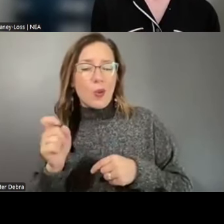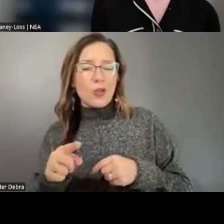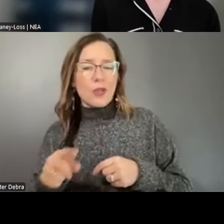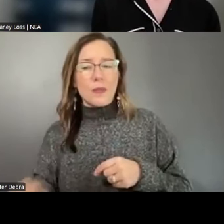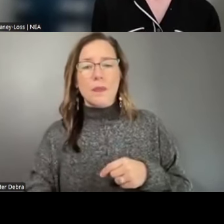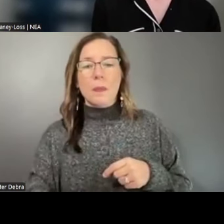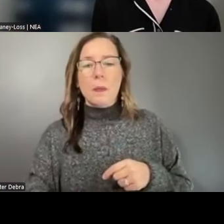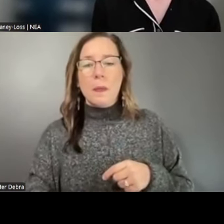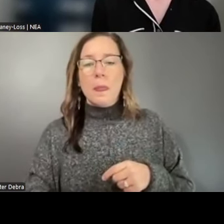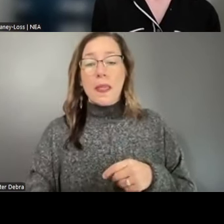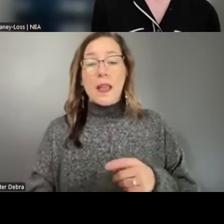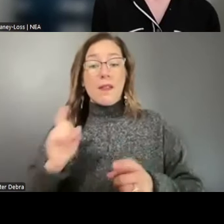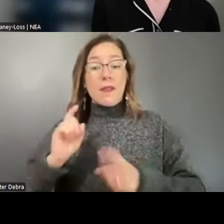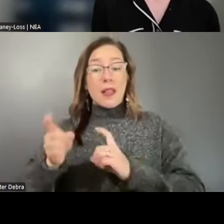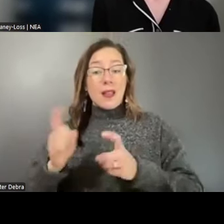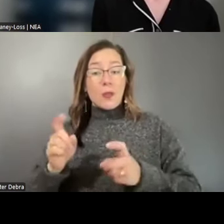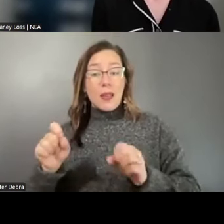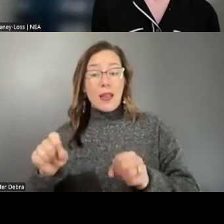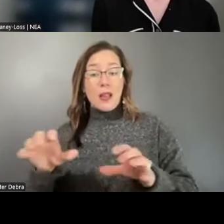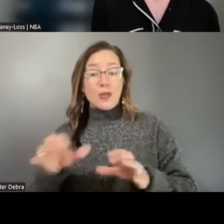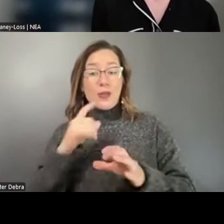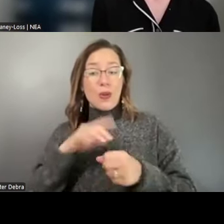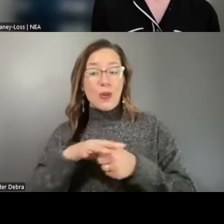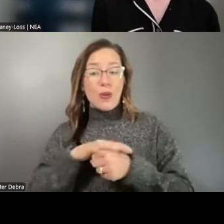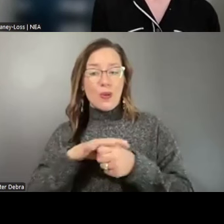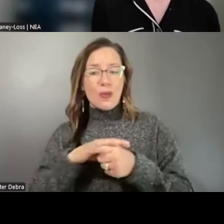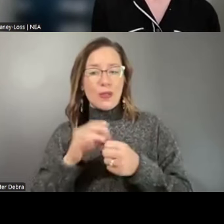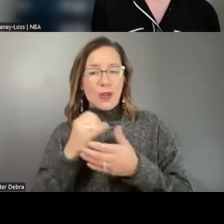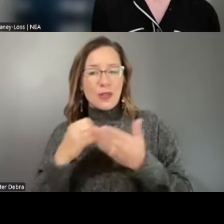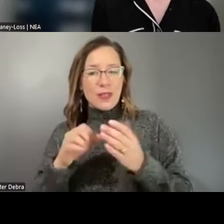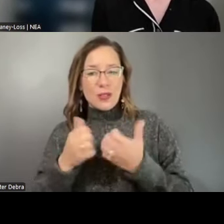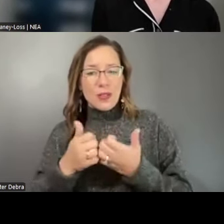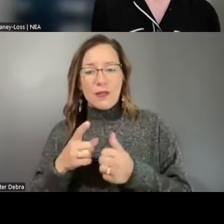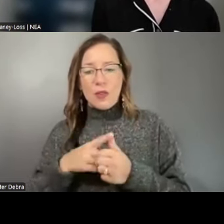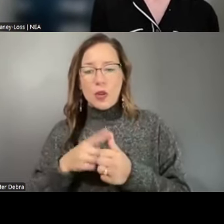can do for local arts agency. And I would say first, listening and engagement. I will double